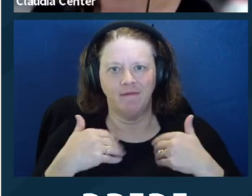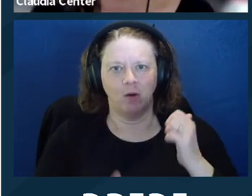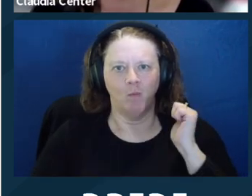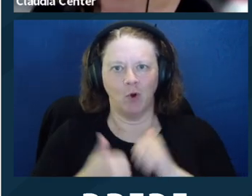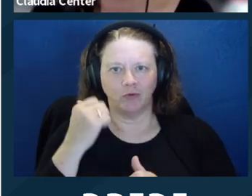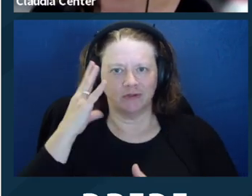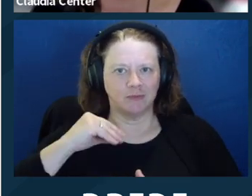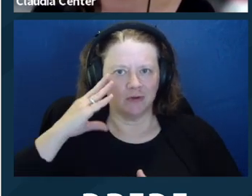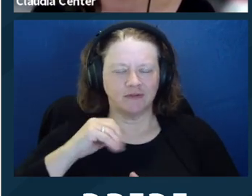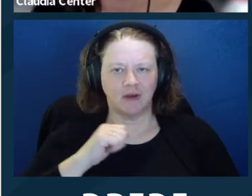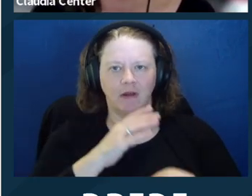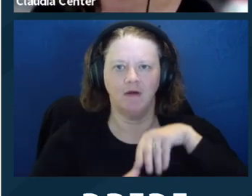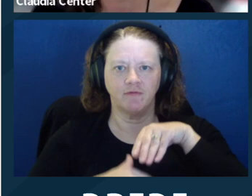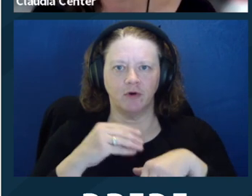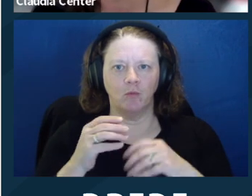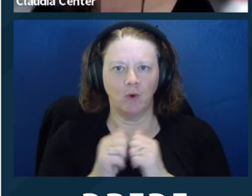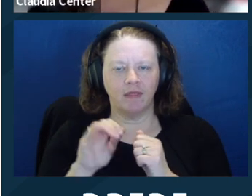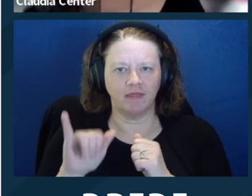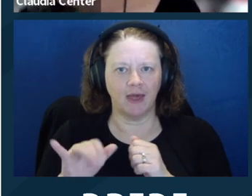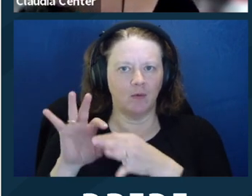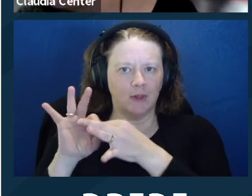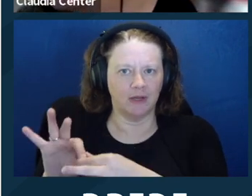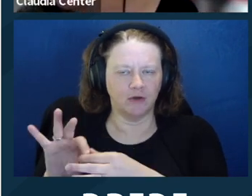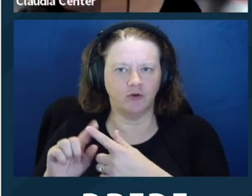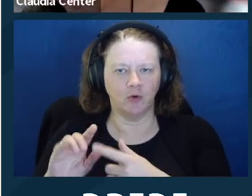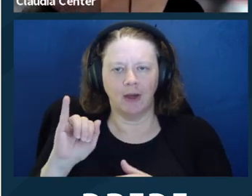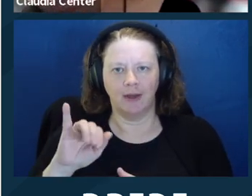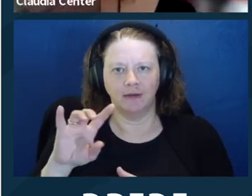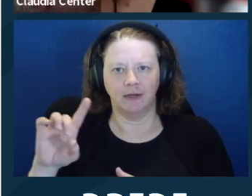and psychiatric disabilities. Ayesha, do you have any thoughts on that question?